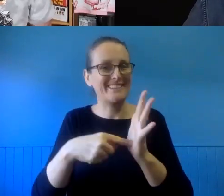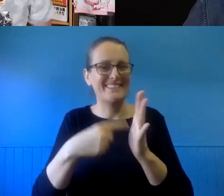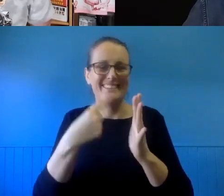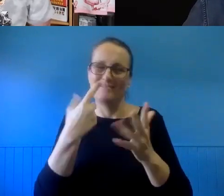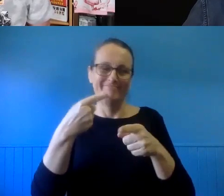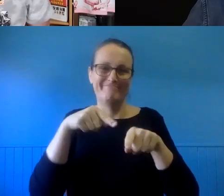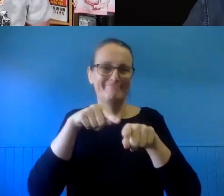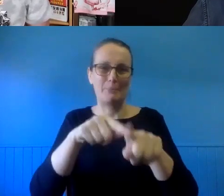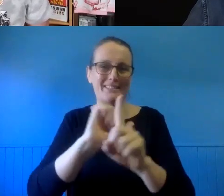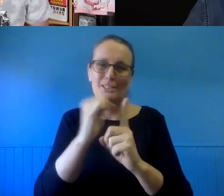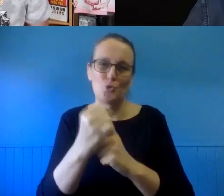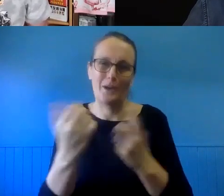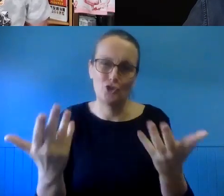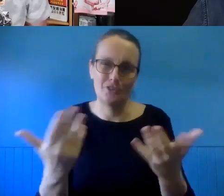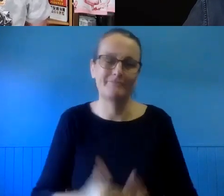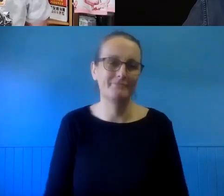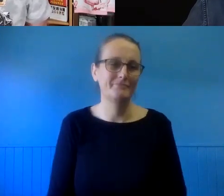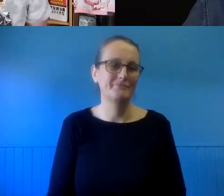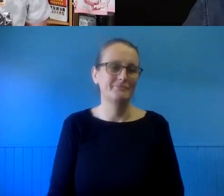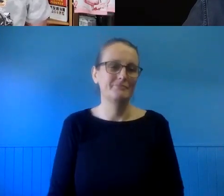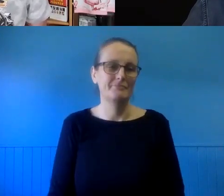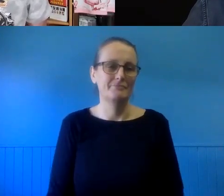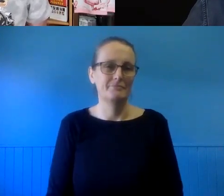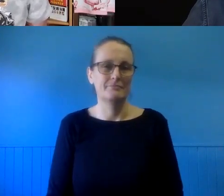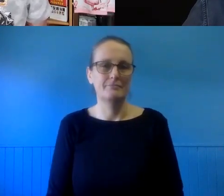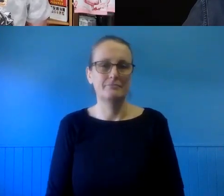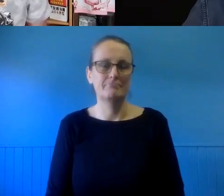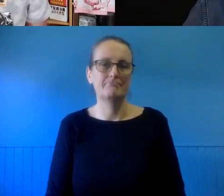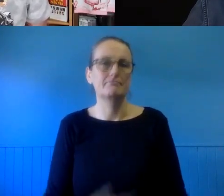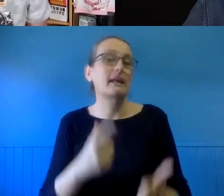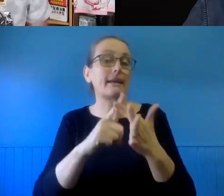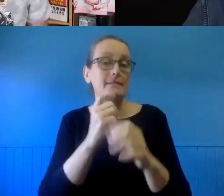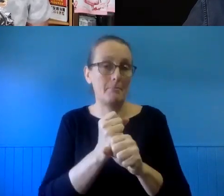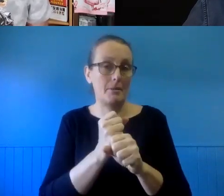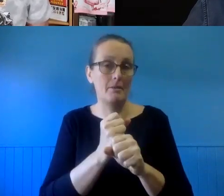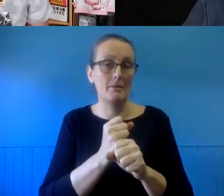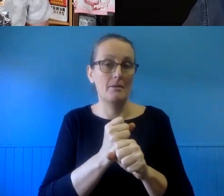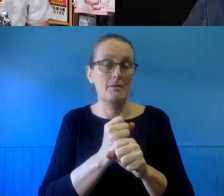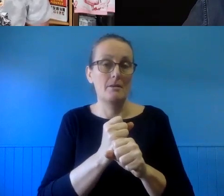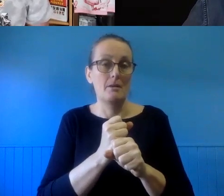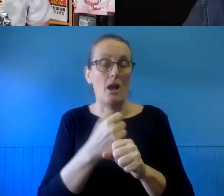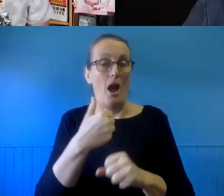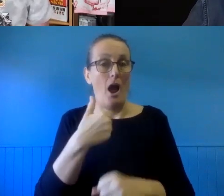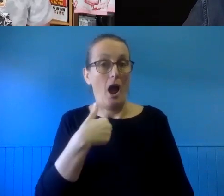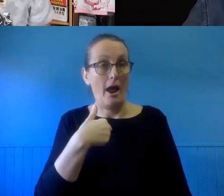will depend on the specific circumstancings you are dealing with. For example, my default assumption wouldn't be that a street